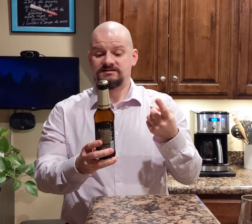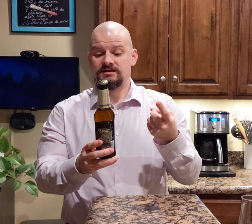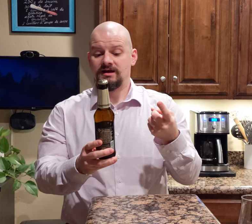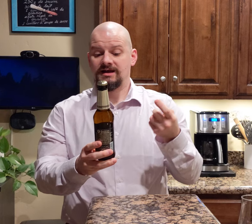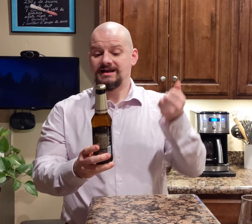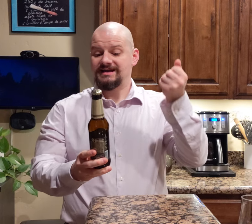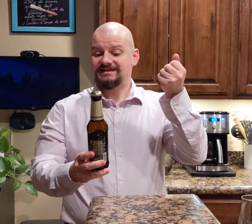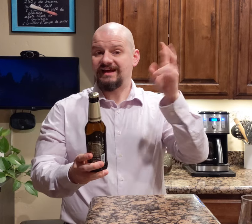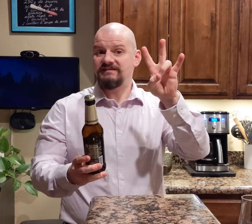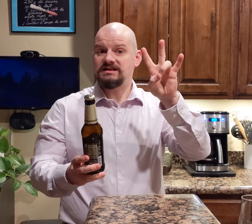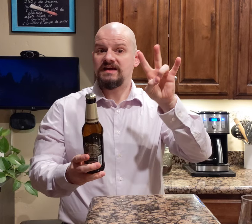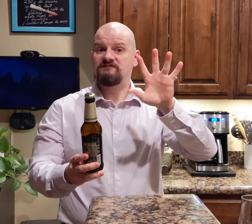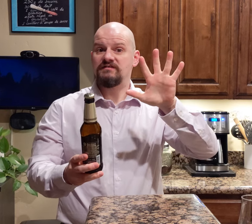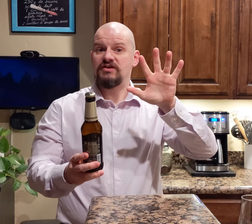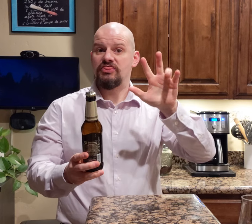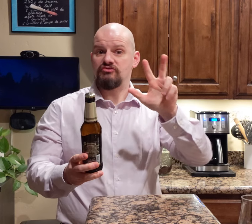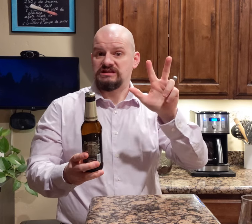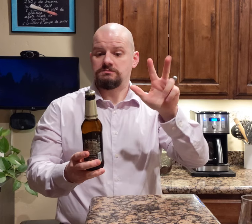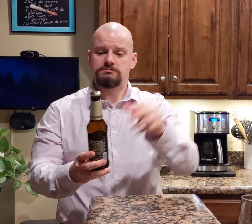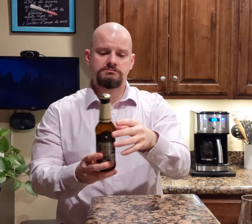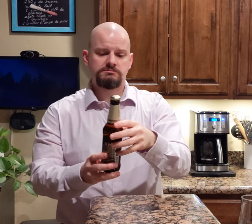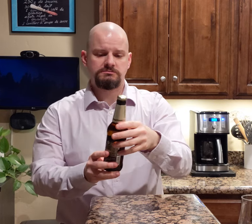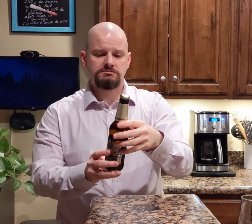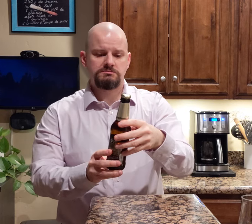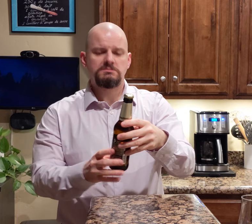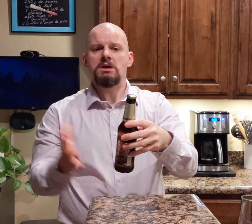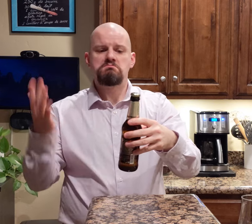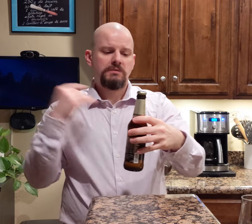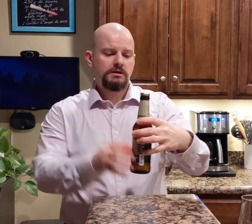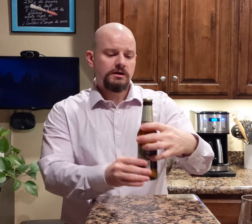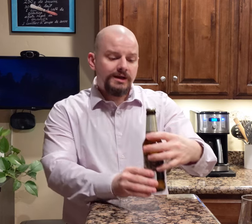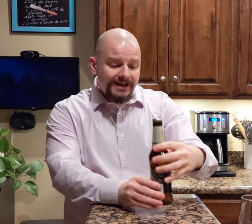Since 1753... It's a while ago.